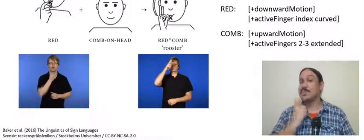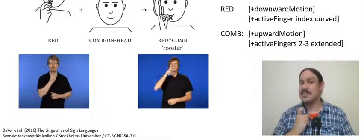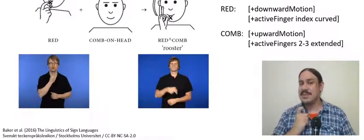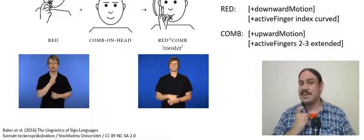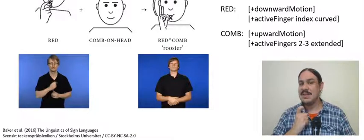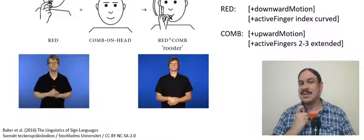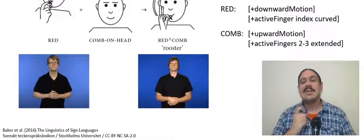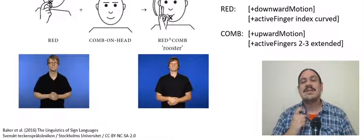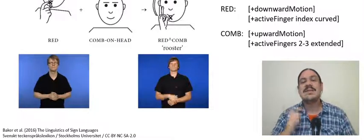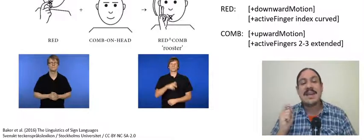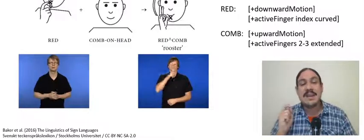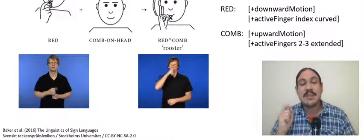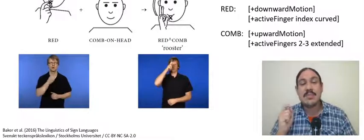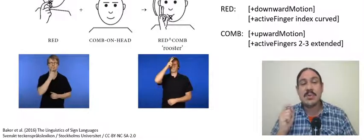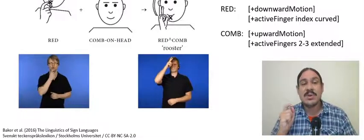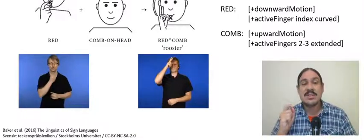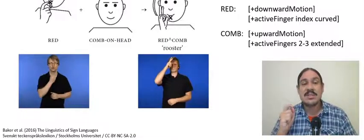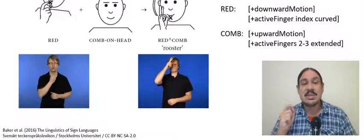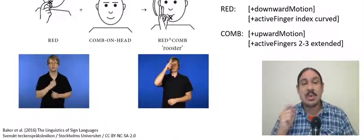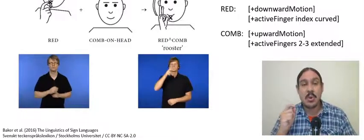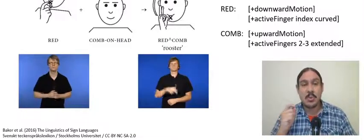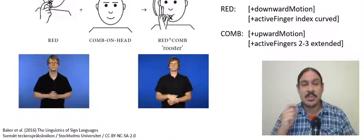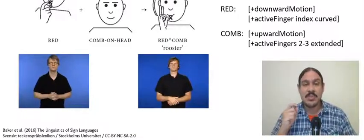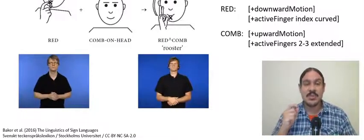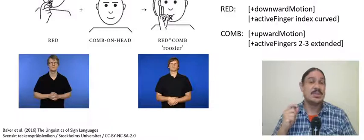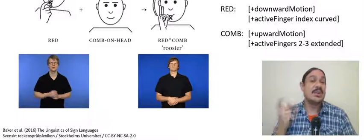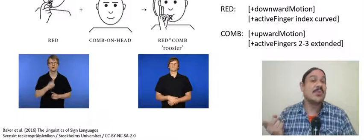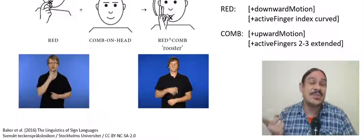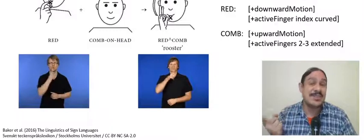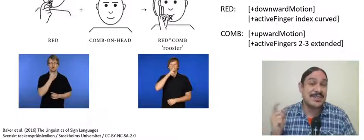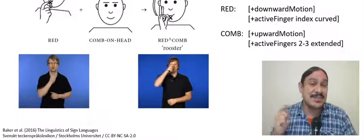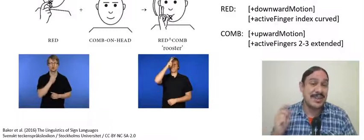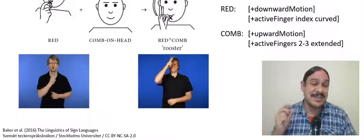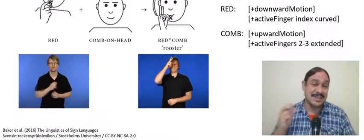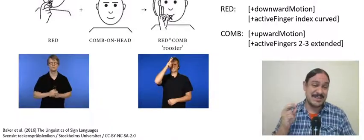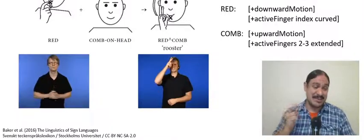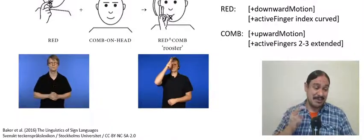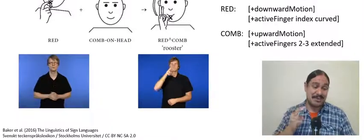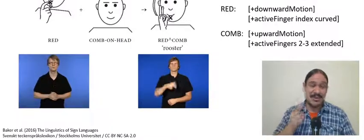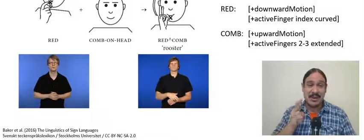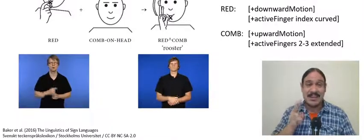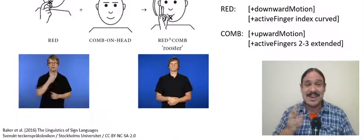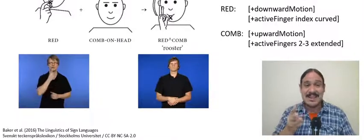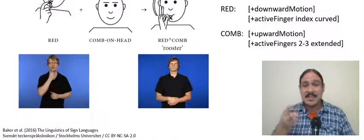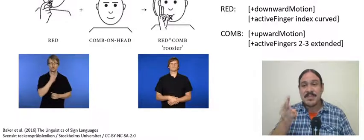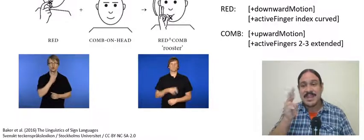two fingers two and three extended